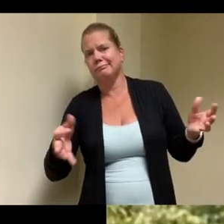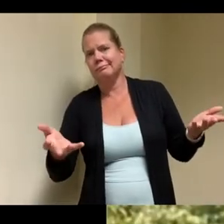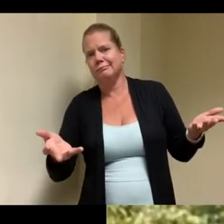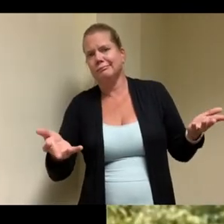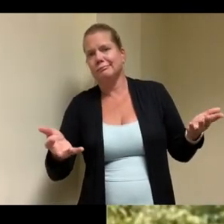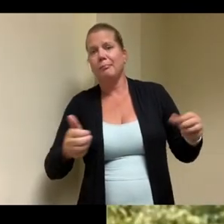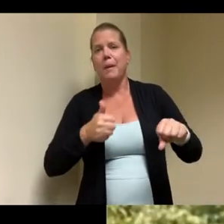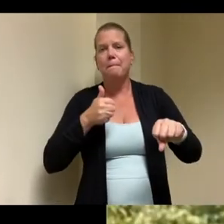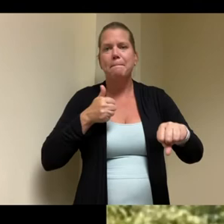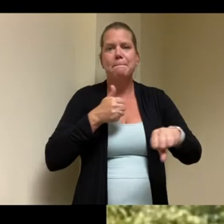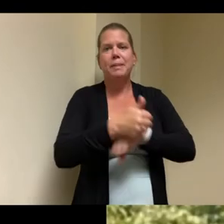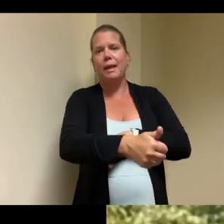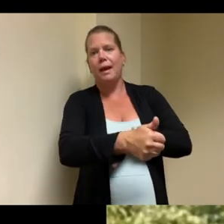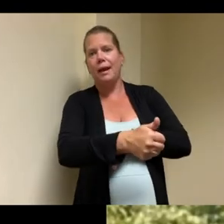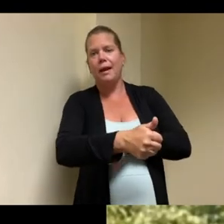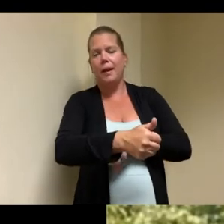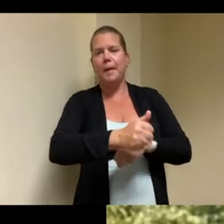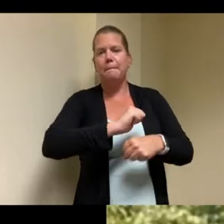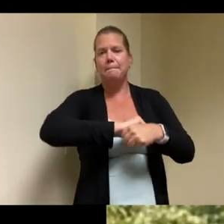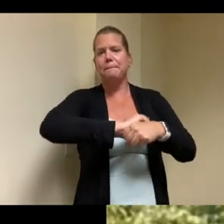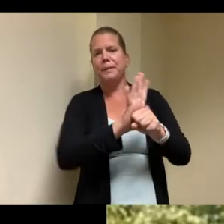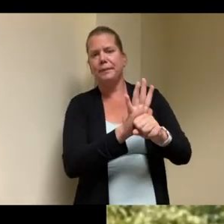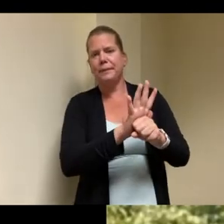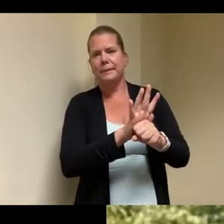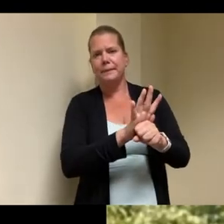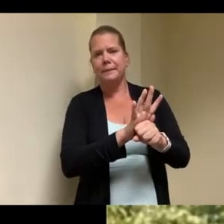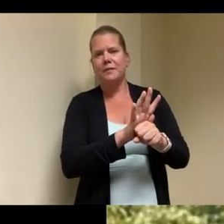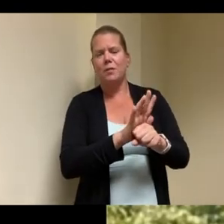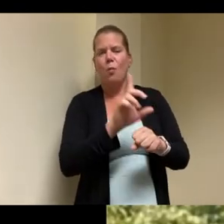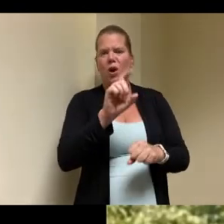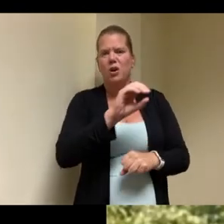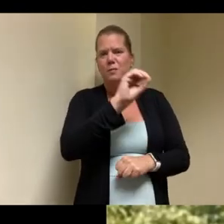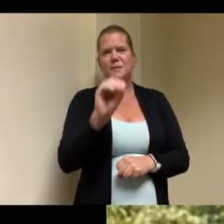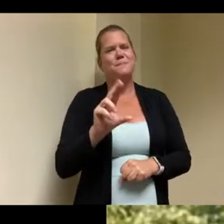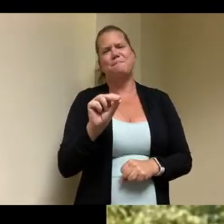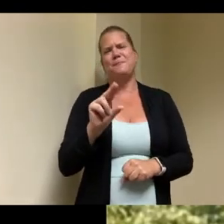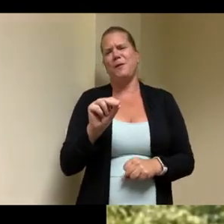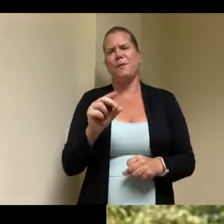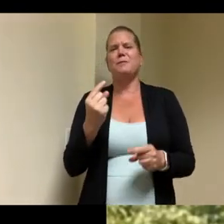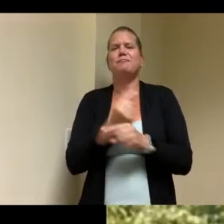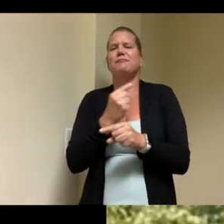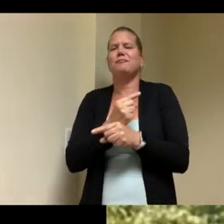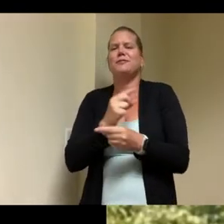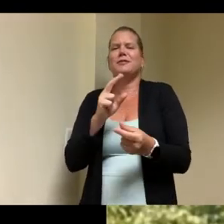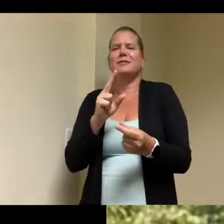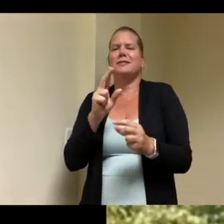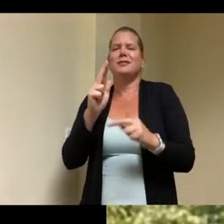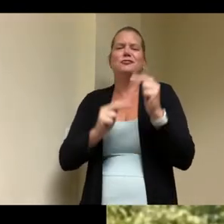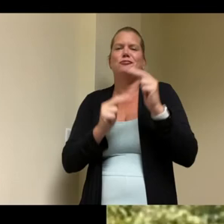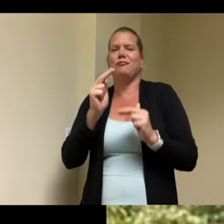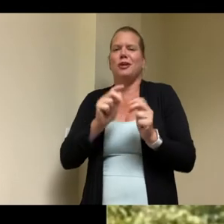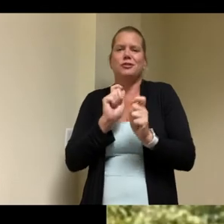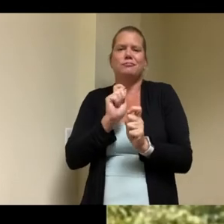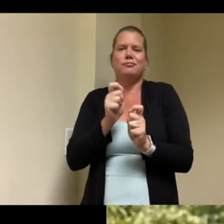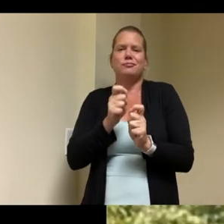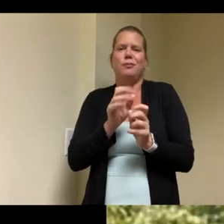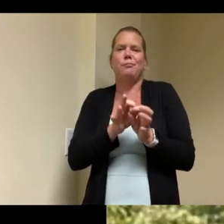crisis uh that's just regular construction stuff um but uh so we're hoping for uh the first of august this is